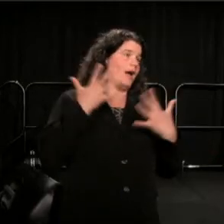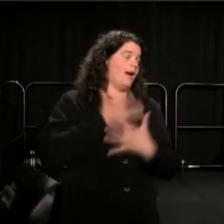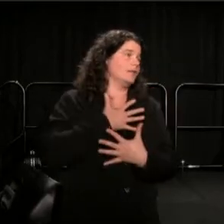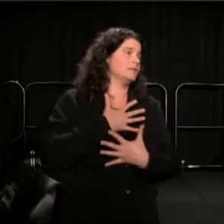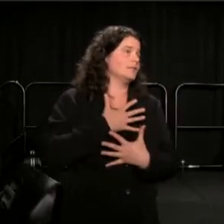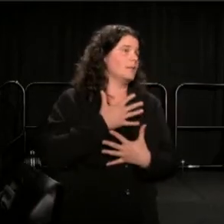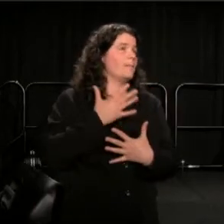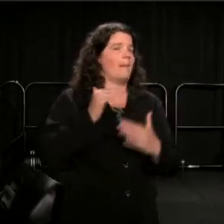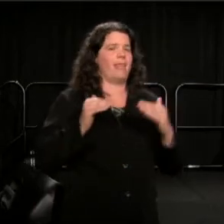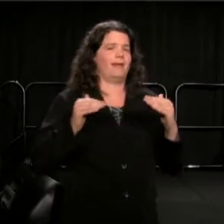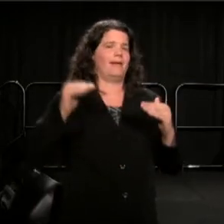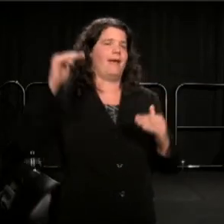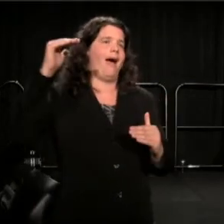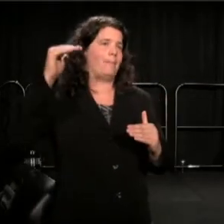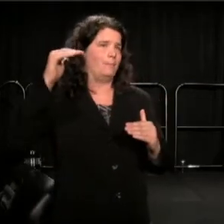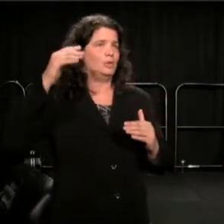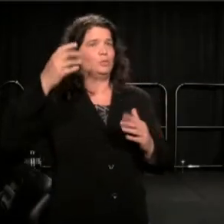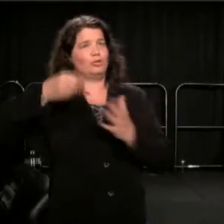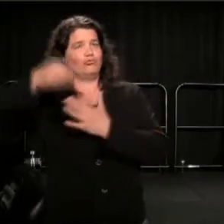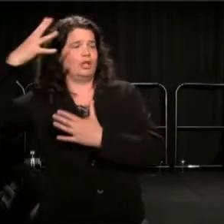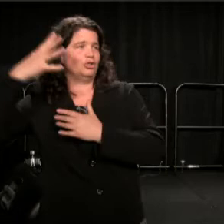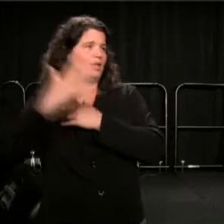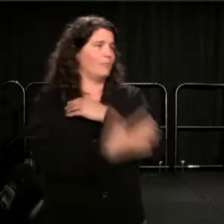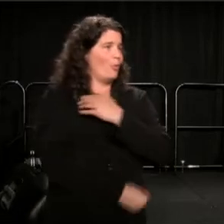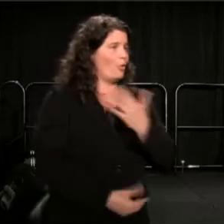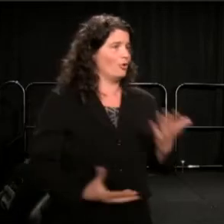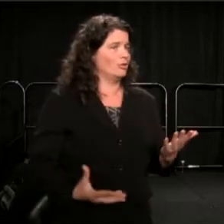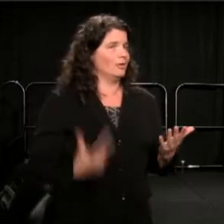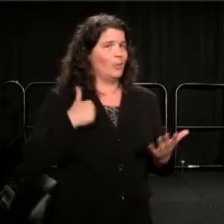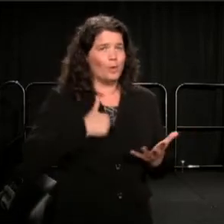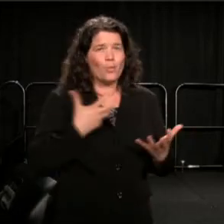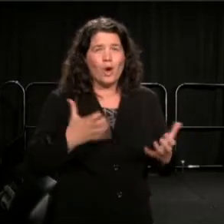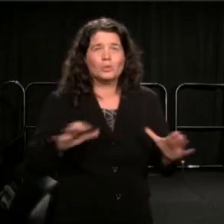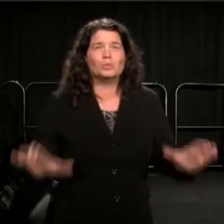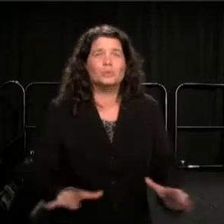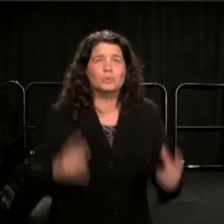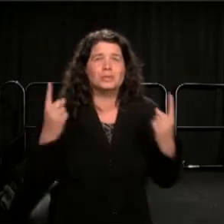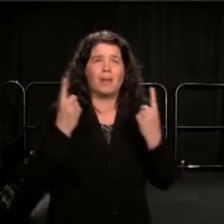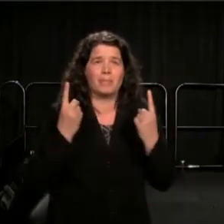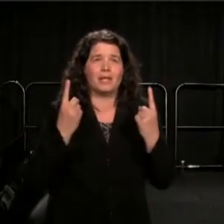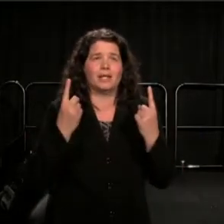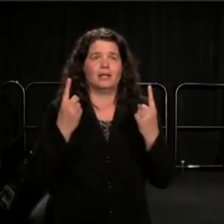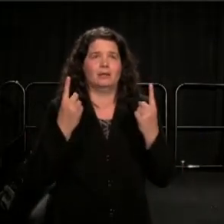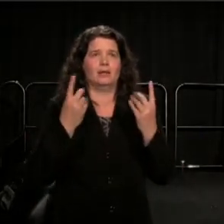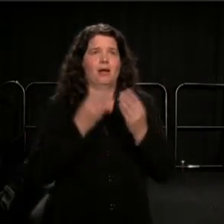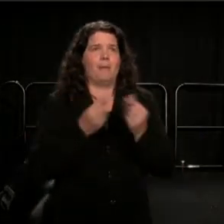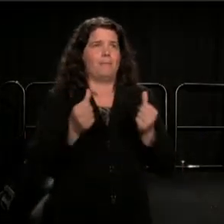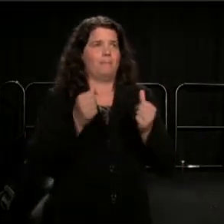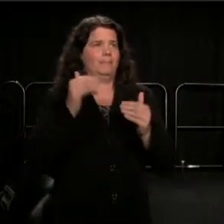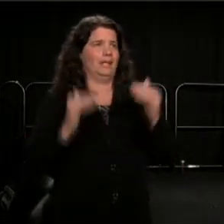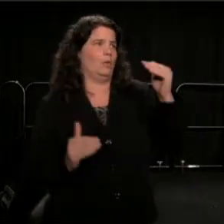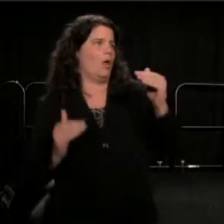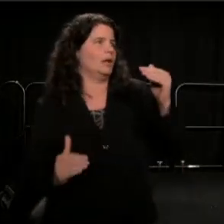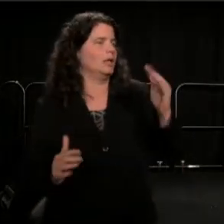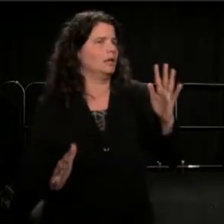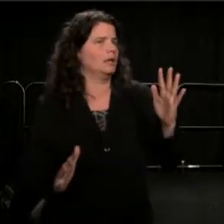Many of us want to do something about inequality, but let's look at ourselves. Let's look at American theater.